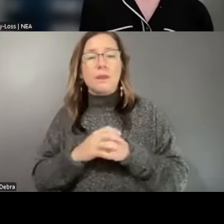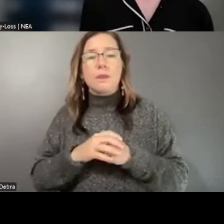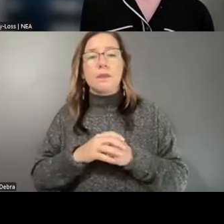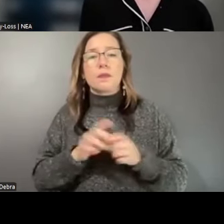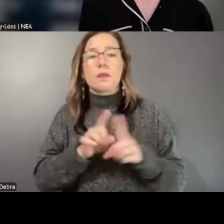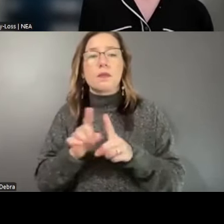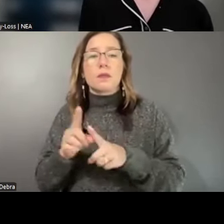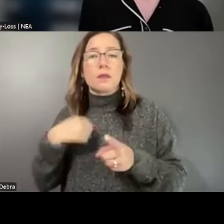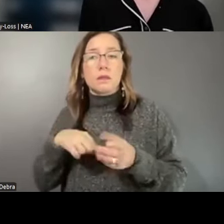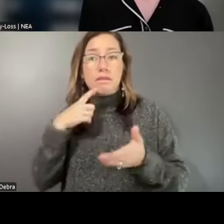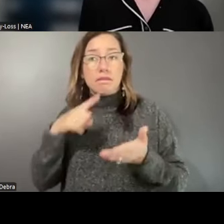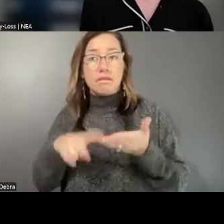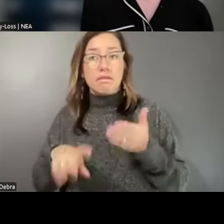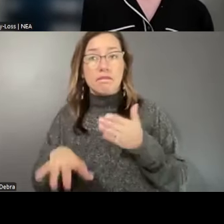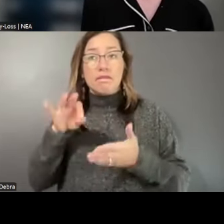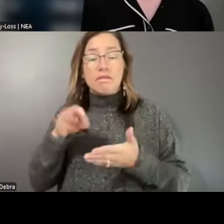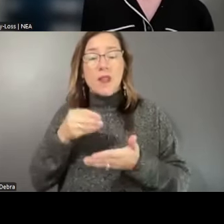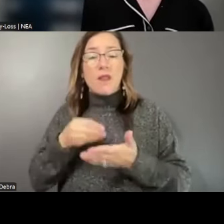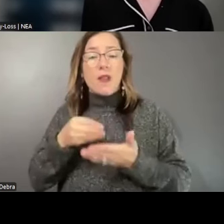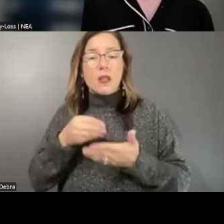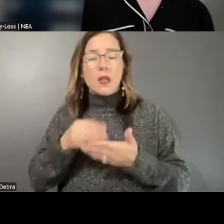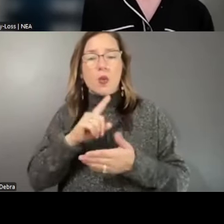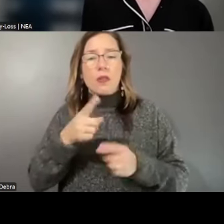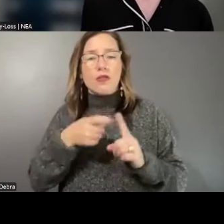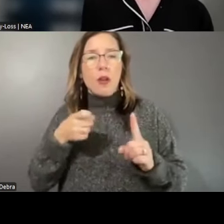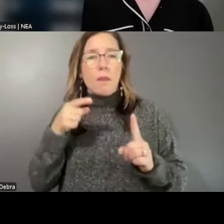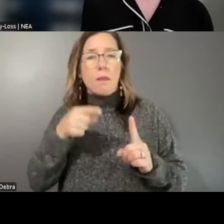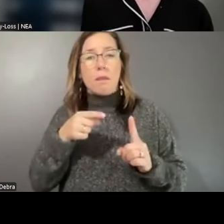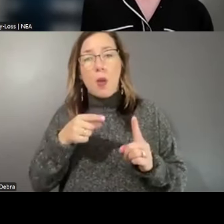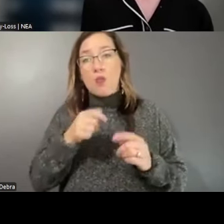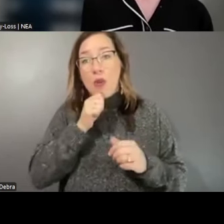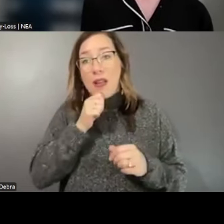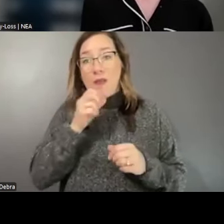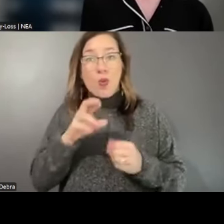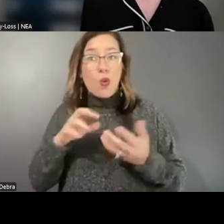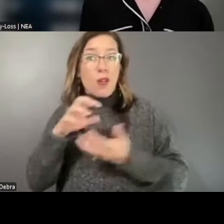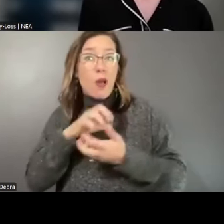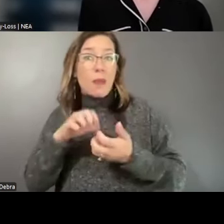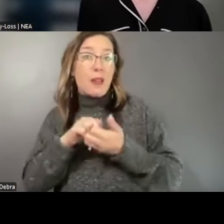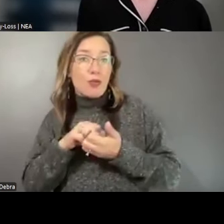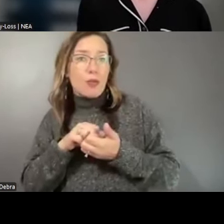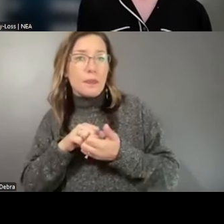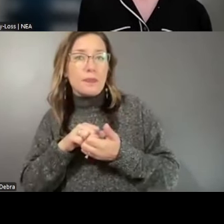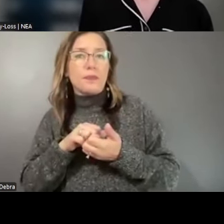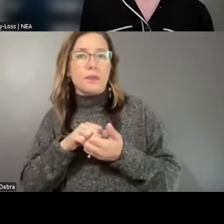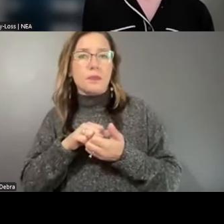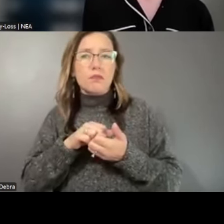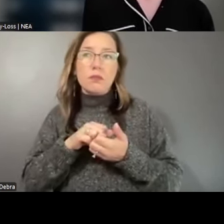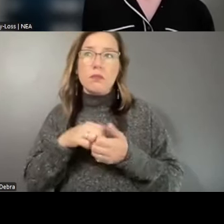that funding sources, whether public, private, or a combination of them, has significantly been